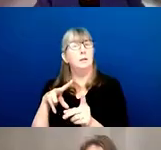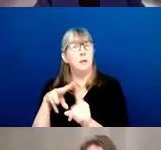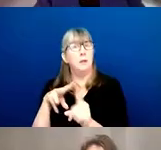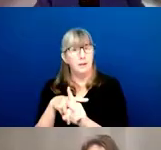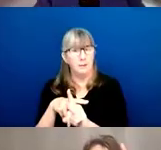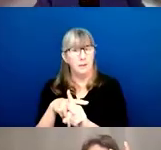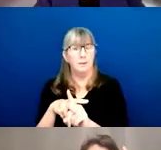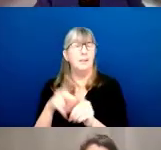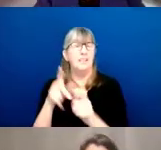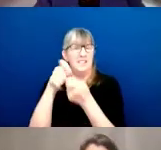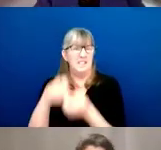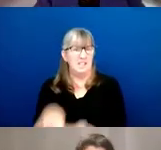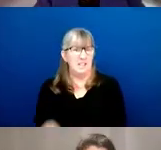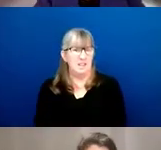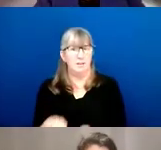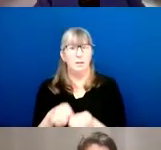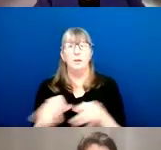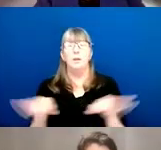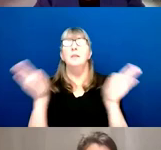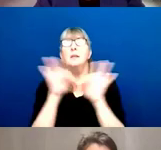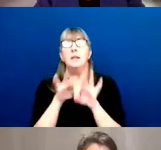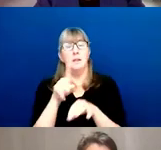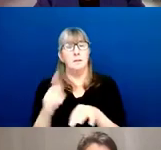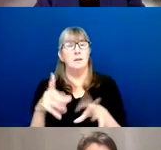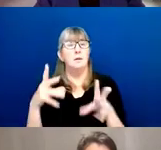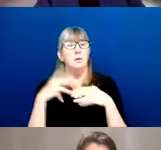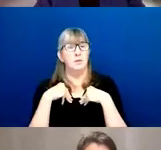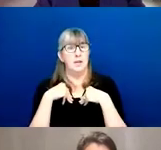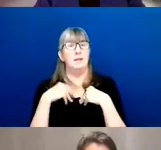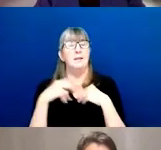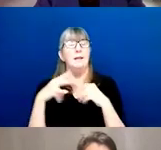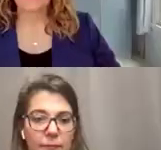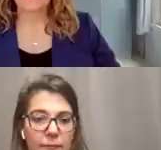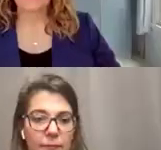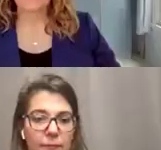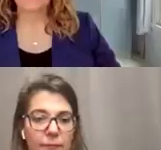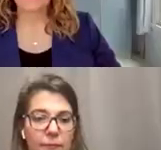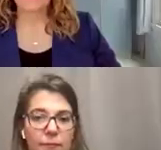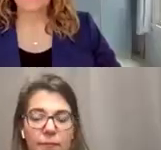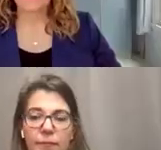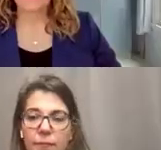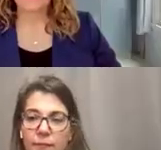that would take your application has got to be on the FOA in order for us to assign it. At the top of every FOA,